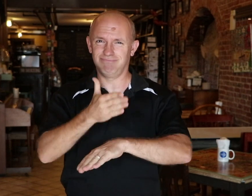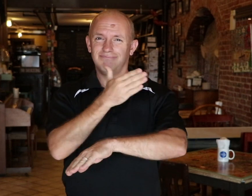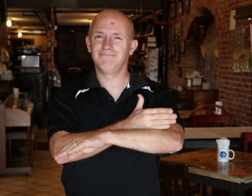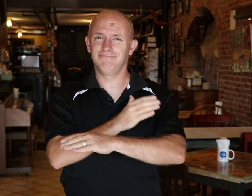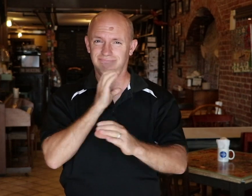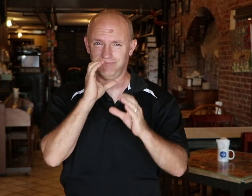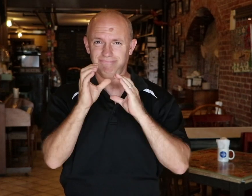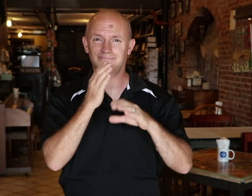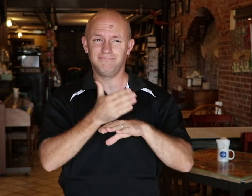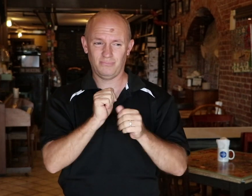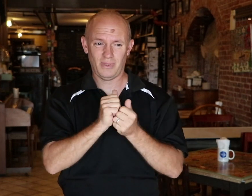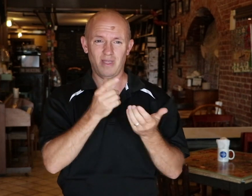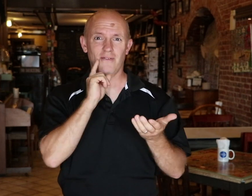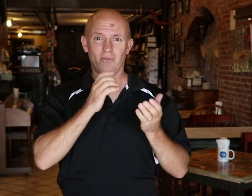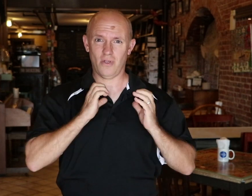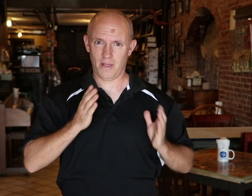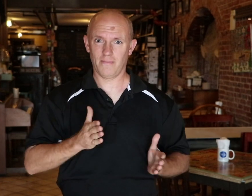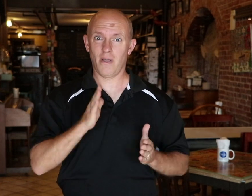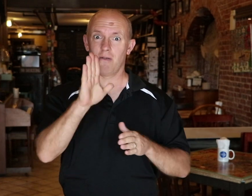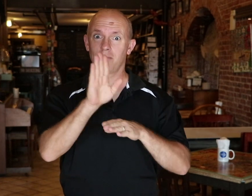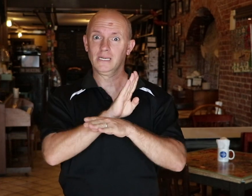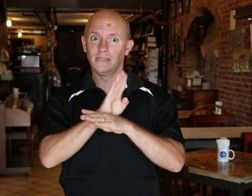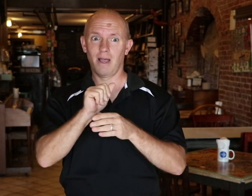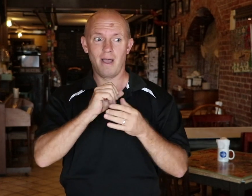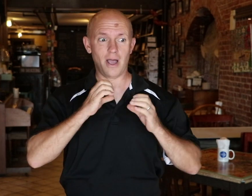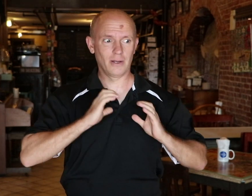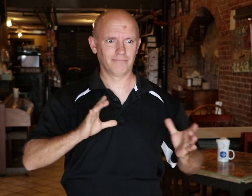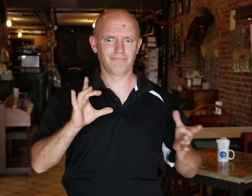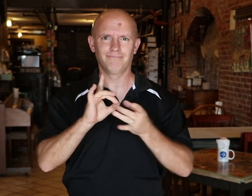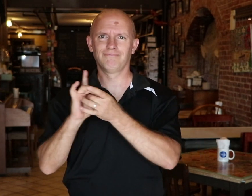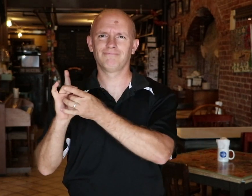an effective service to your customers and enhancing the relationship between